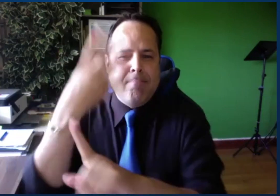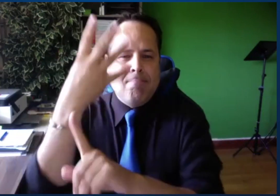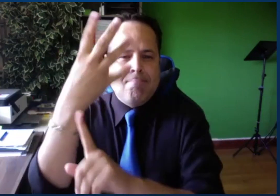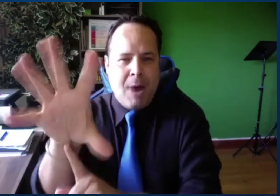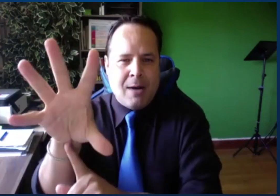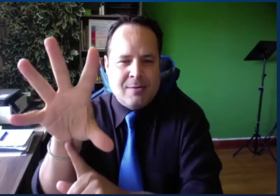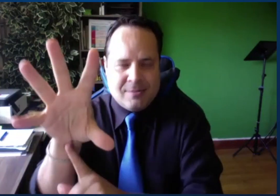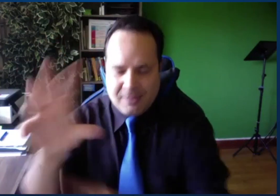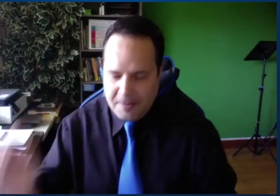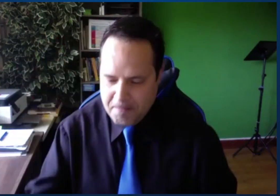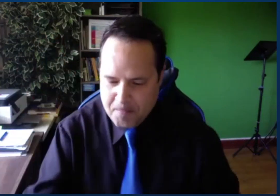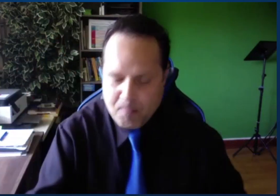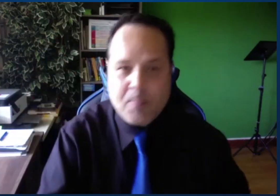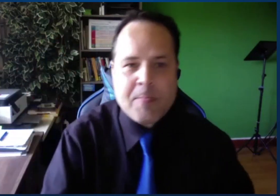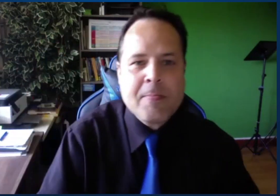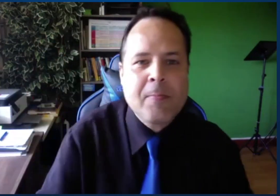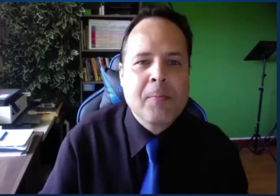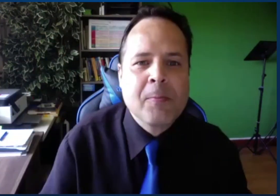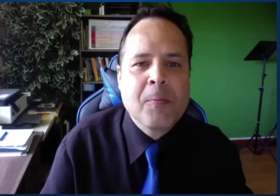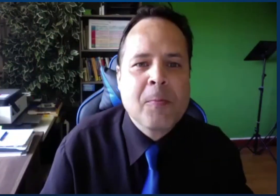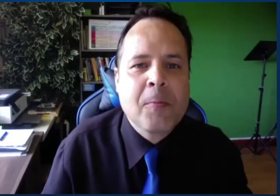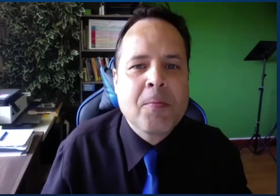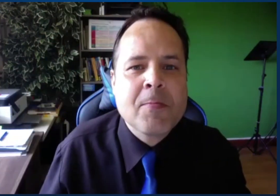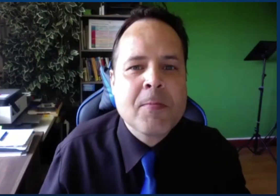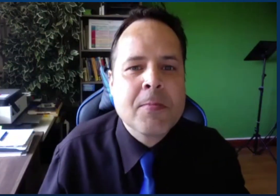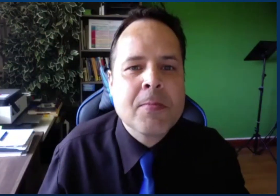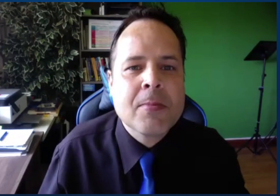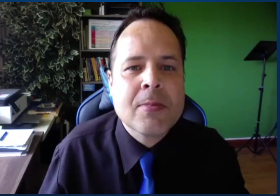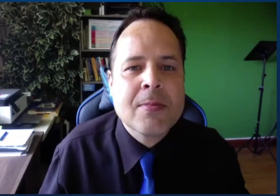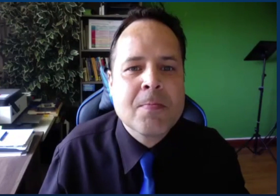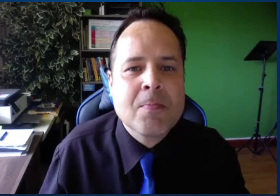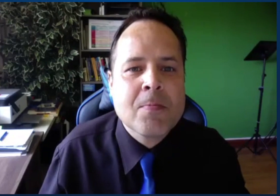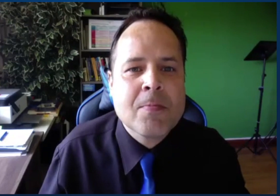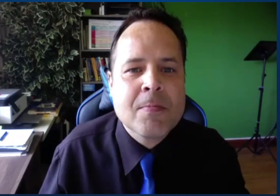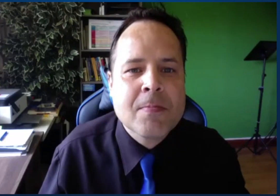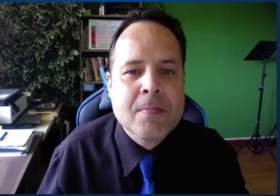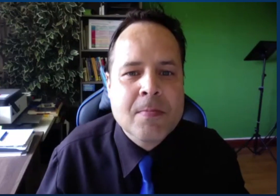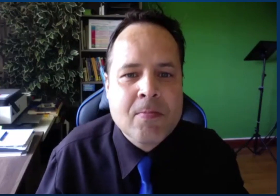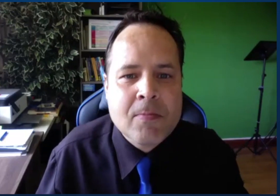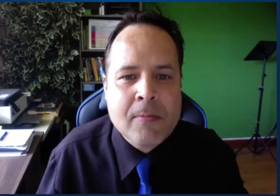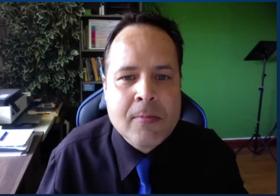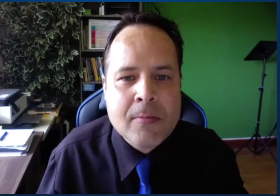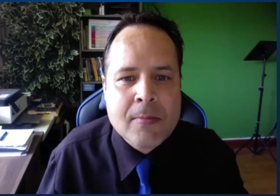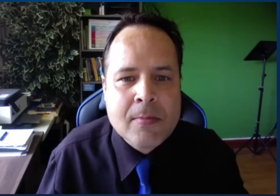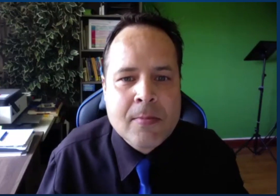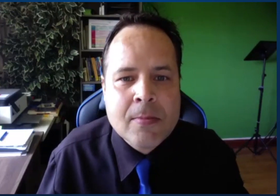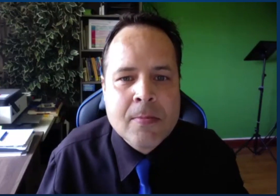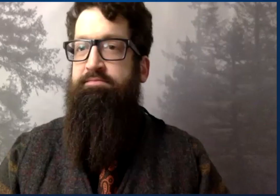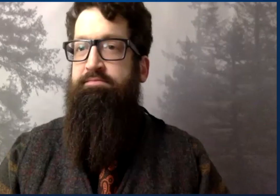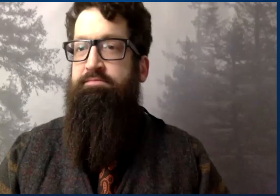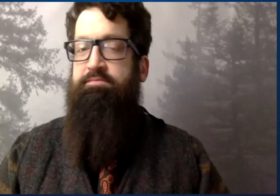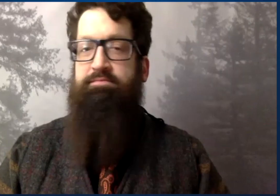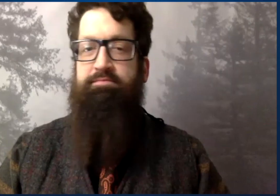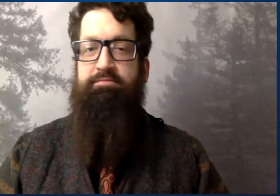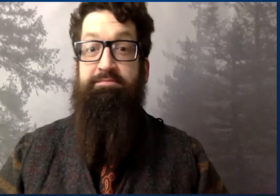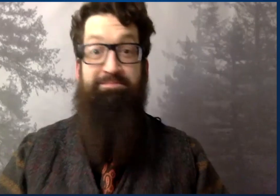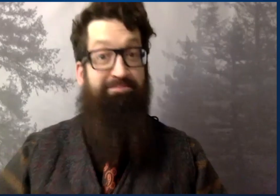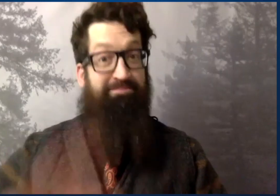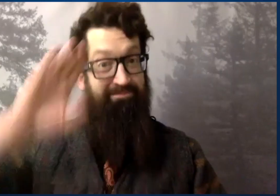Michael Skyer. Let me spotlight you. Thank you. I'll wait until that's taken care of.